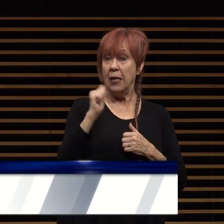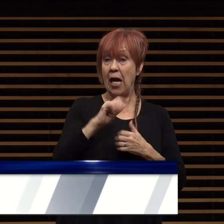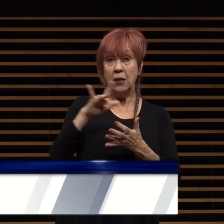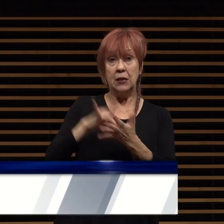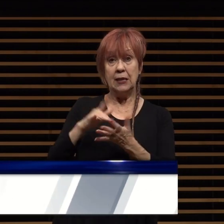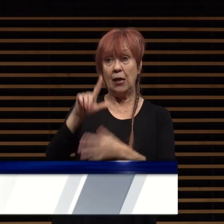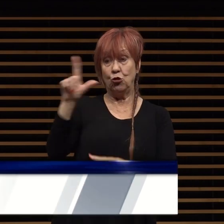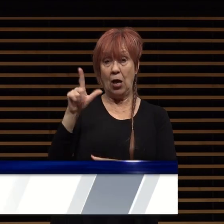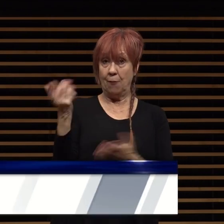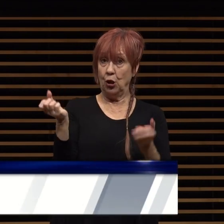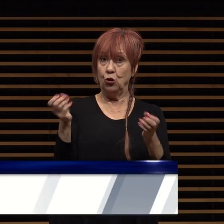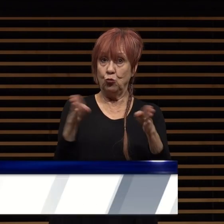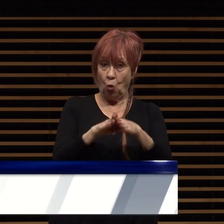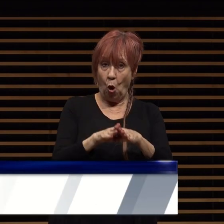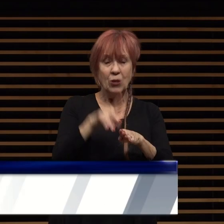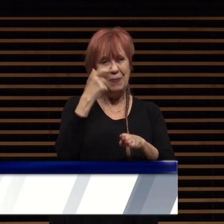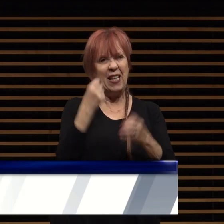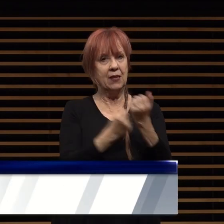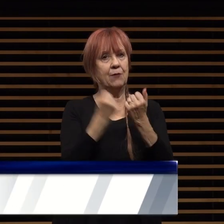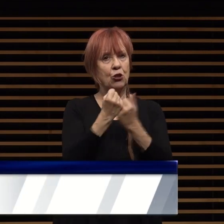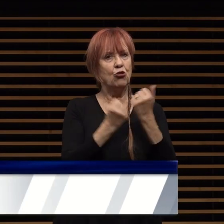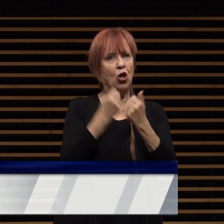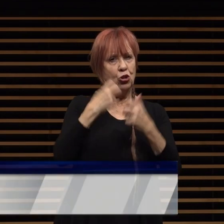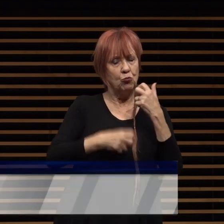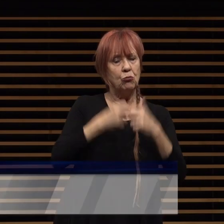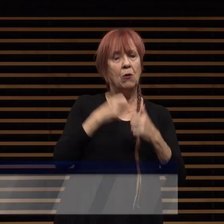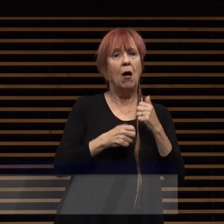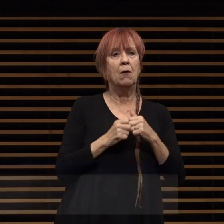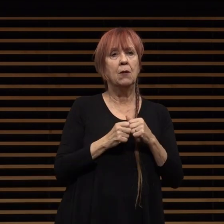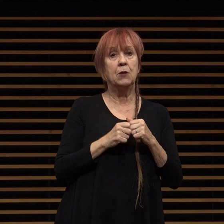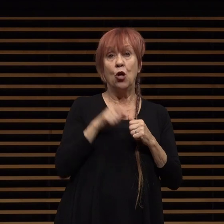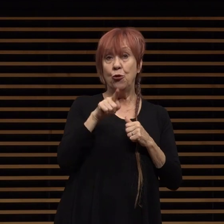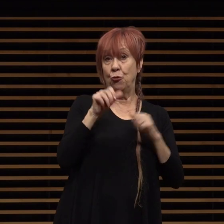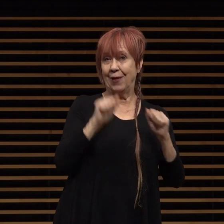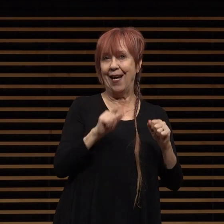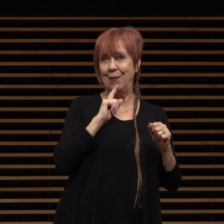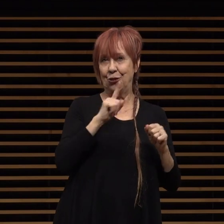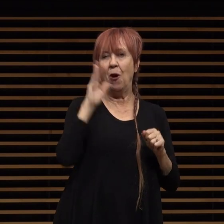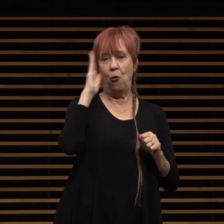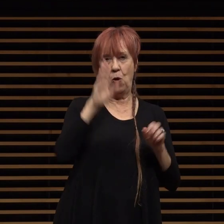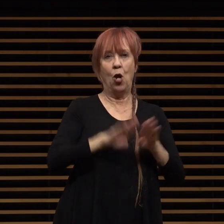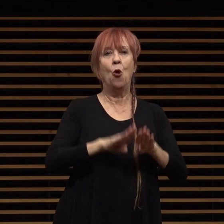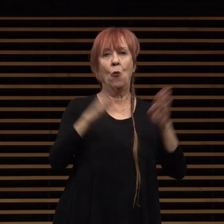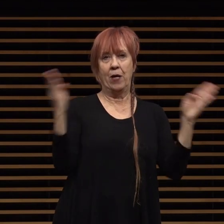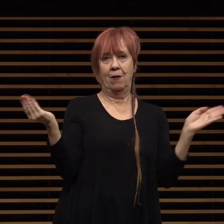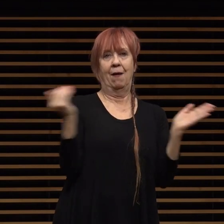closed due to structural vulnerability vulnerability you can be sure it will